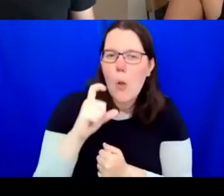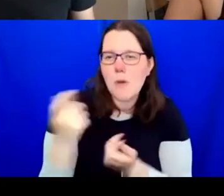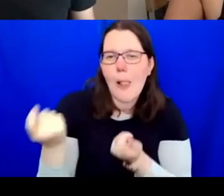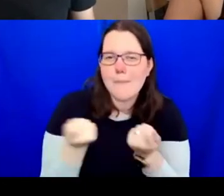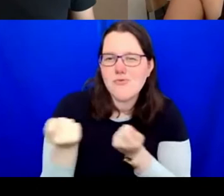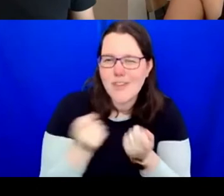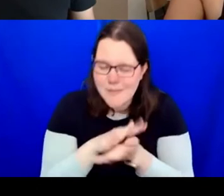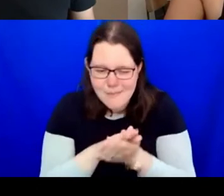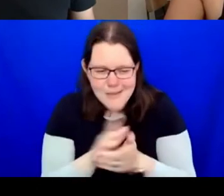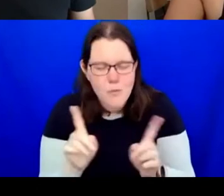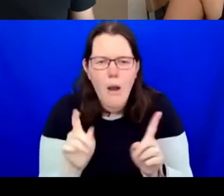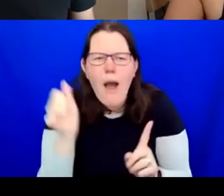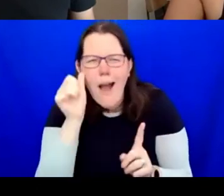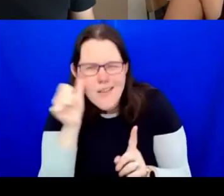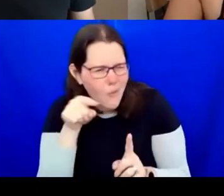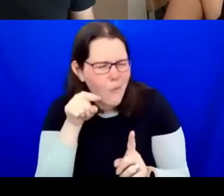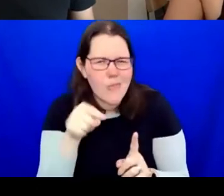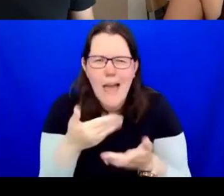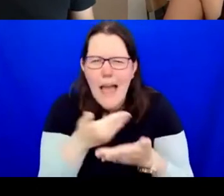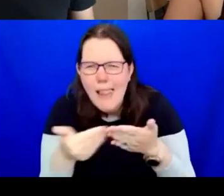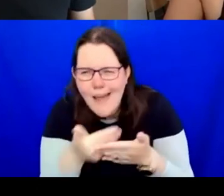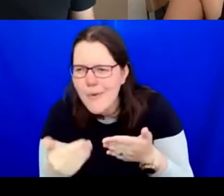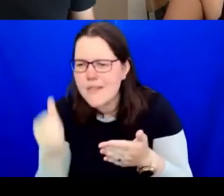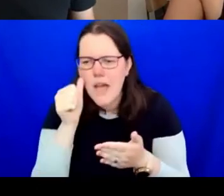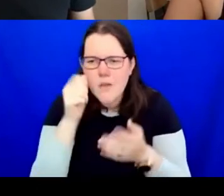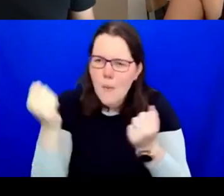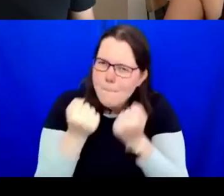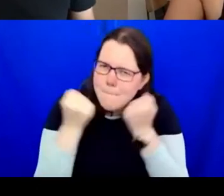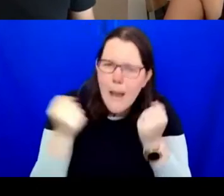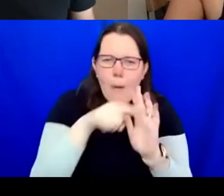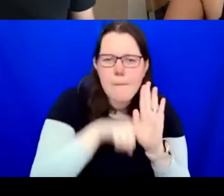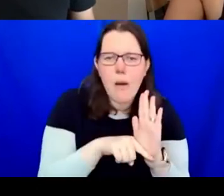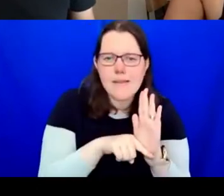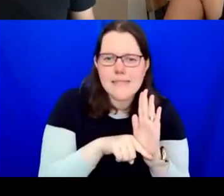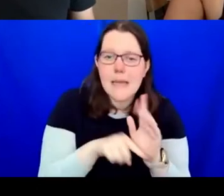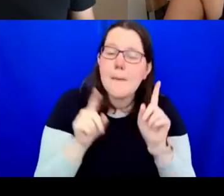language of power and policy making. I know that coloniality is thriving in all of its structures